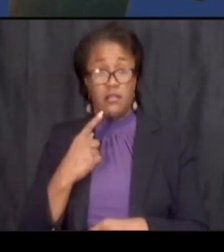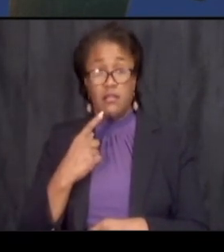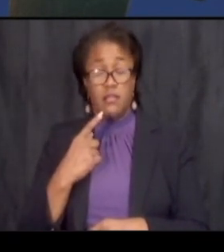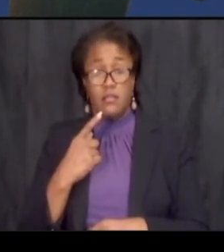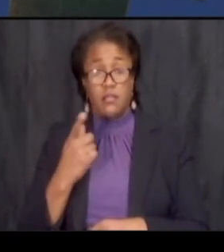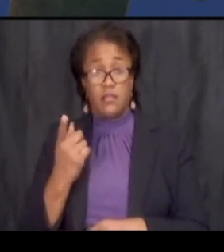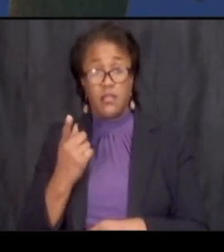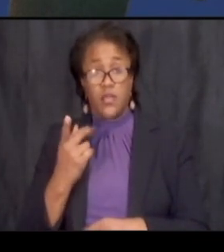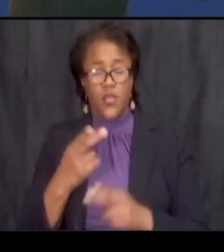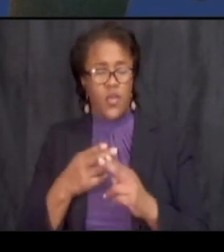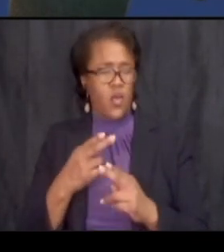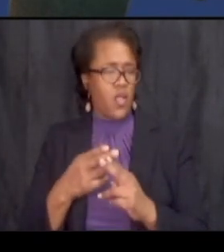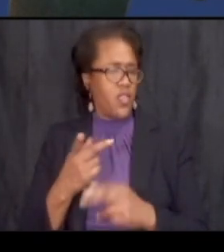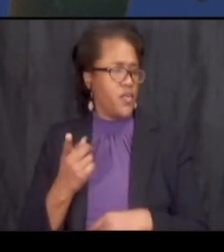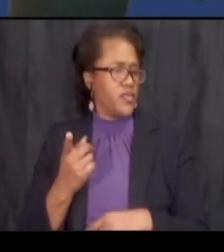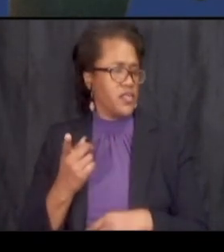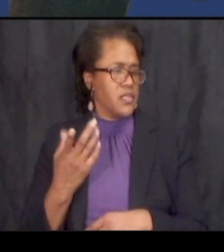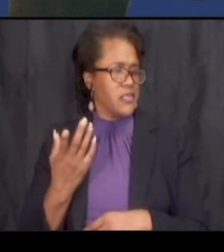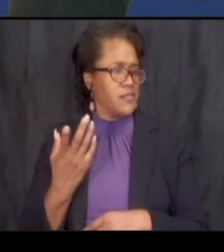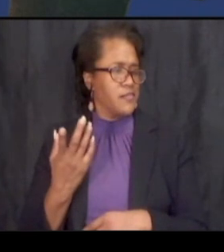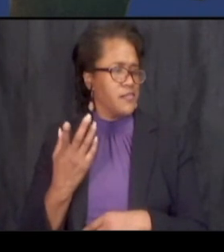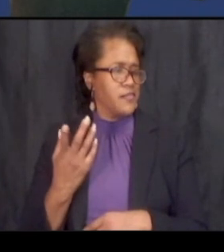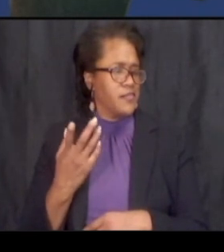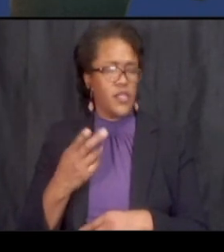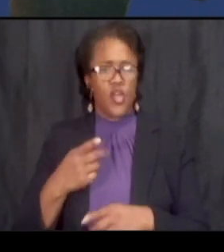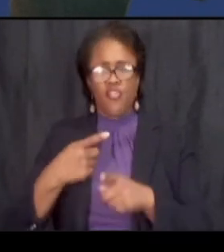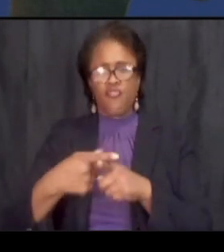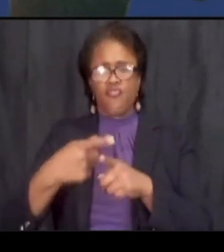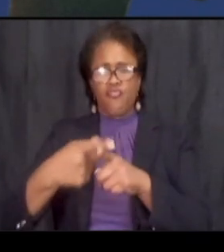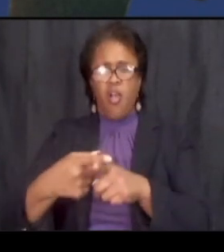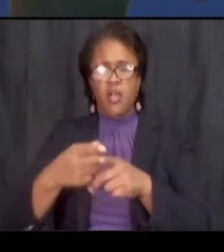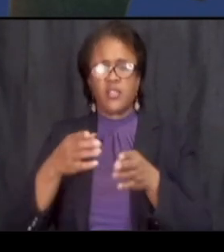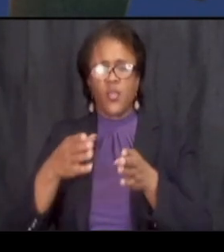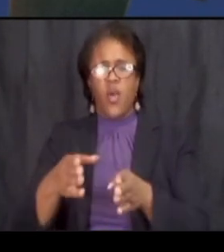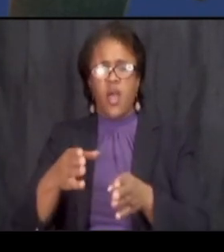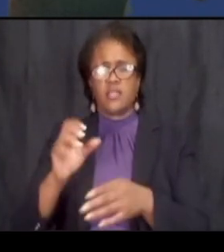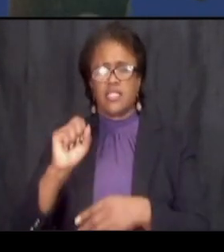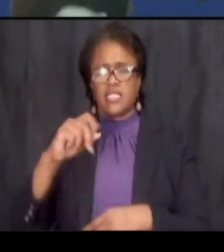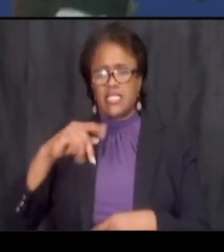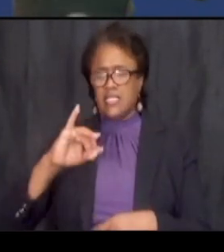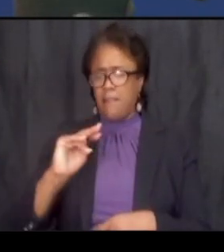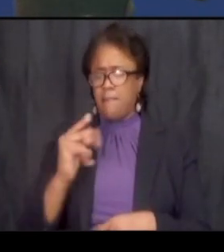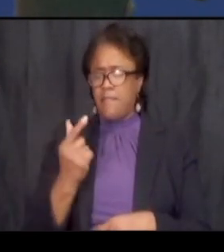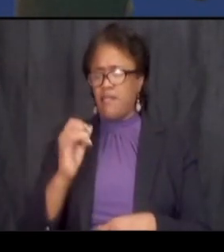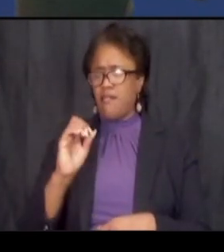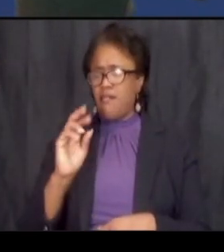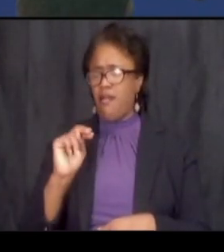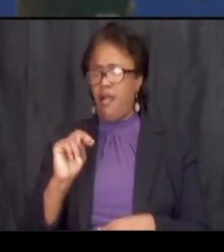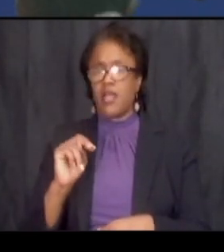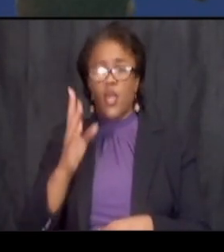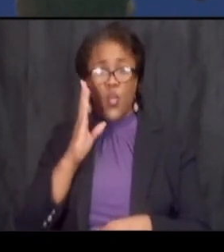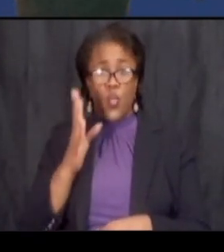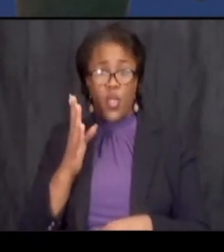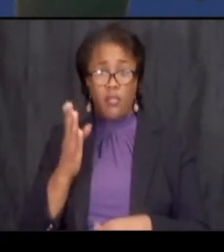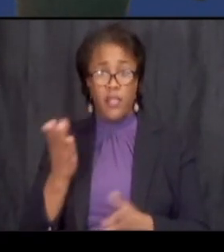what do you call those crosswalks around spin god and i wanted to know where they be raised raised